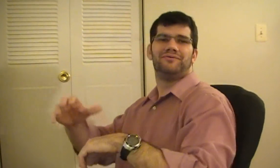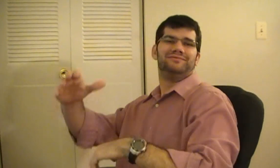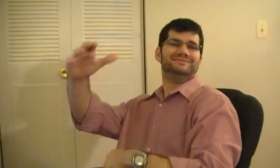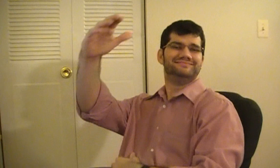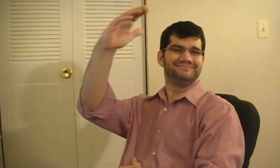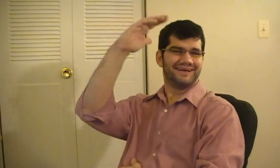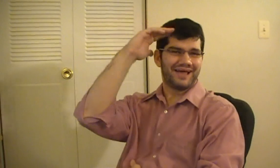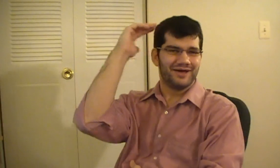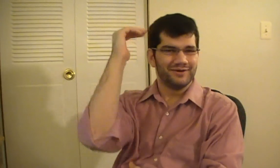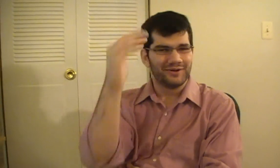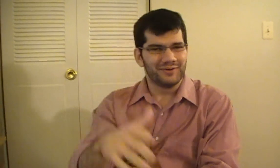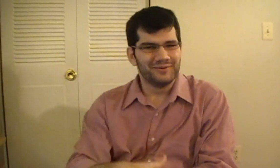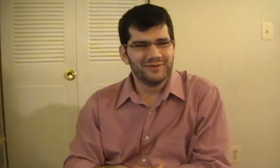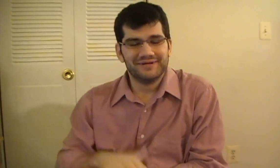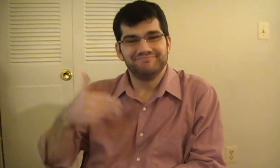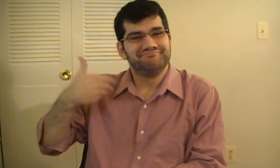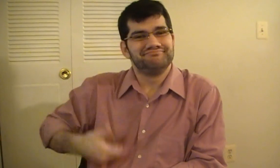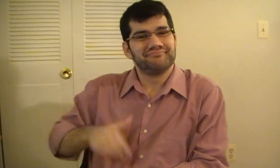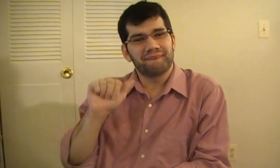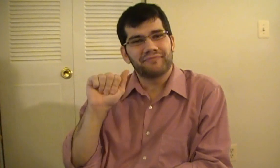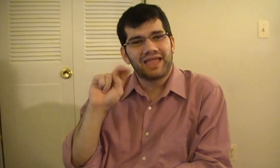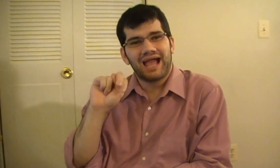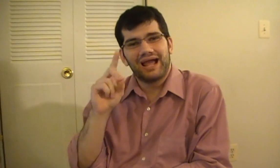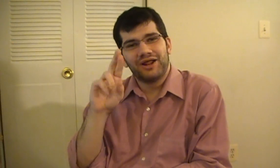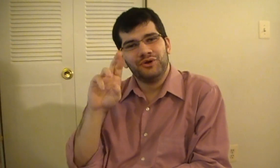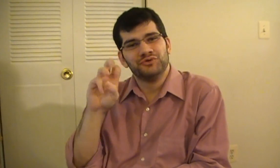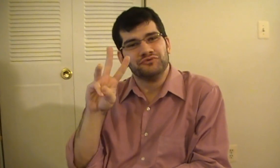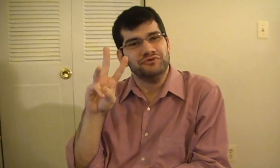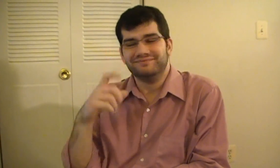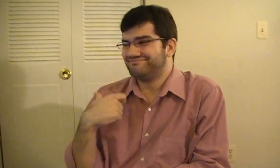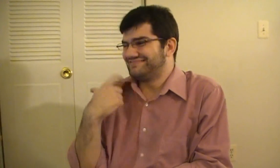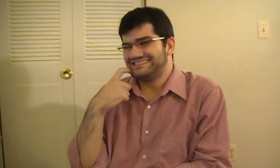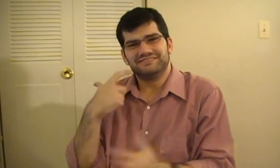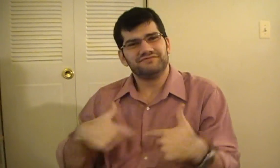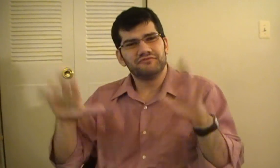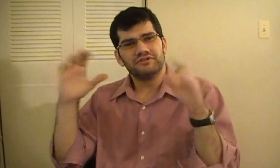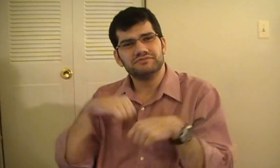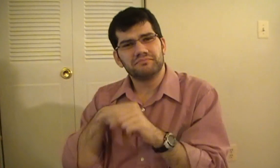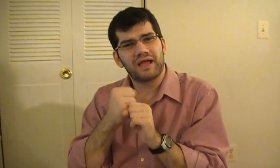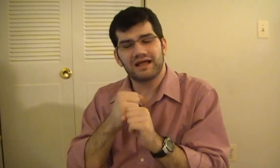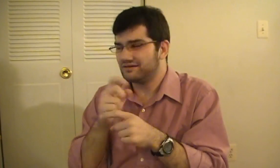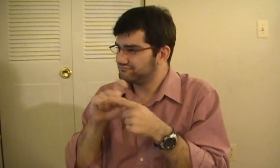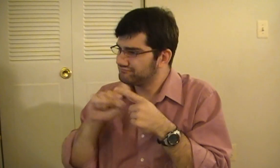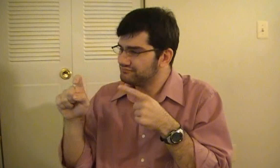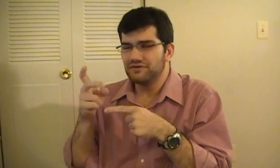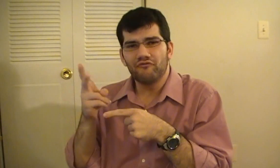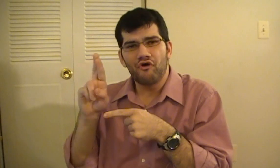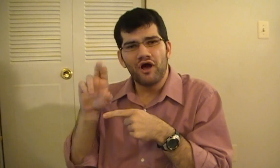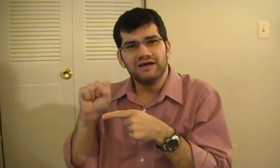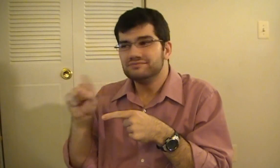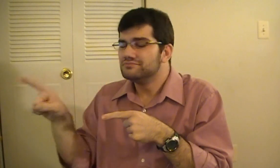Oh, Hello! I am Andrew and I just completed a VRS call to my friend.